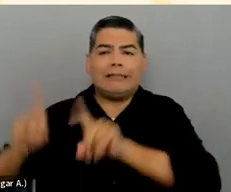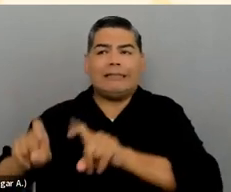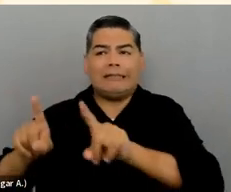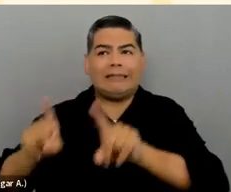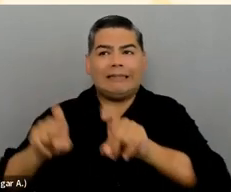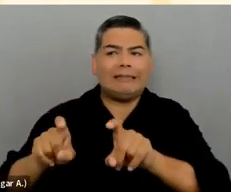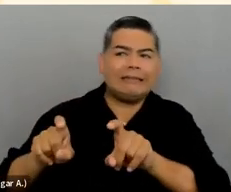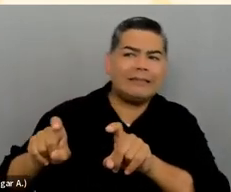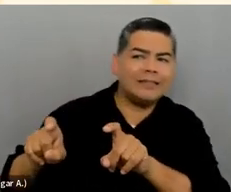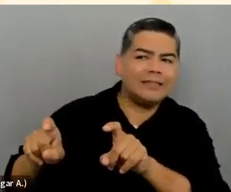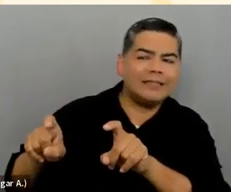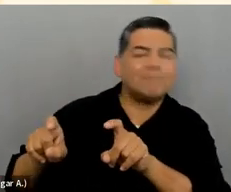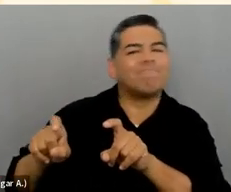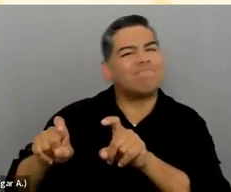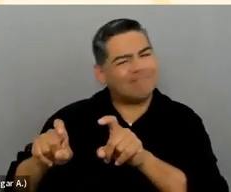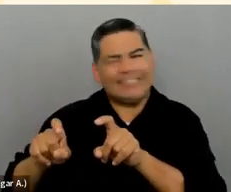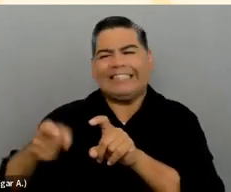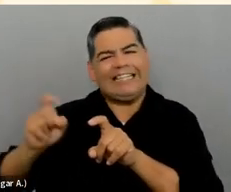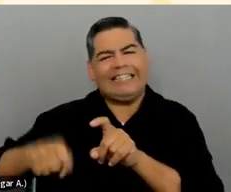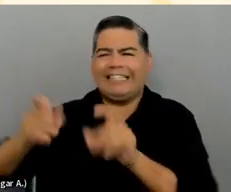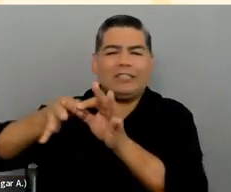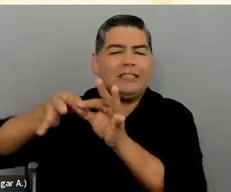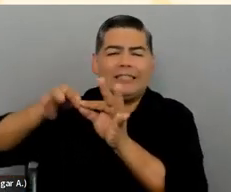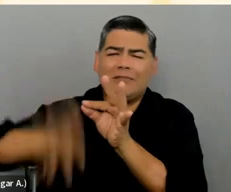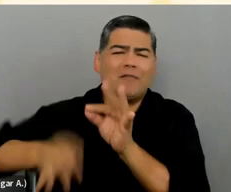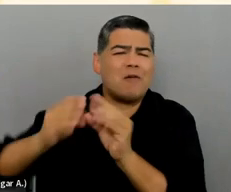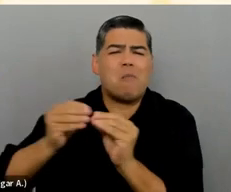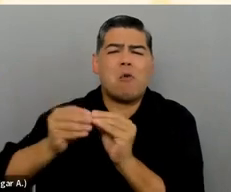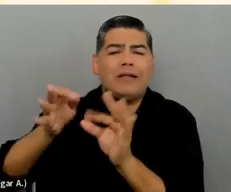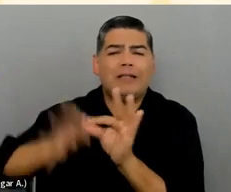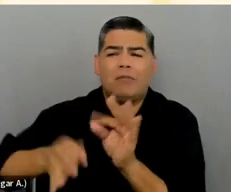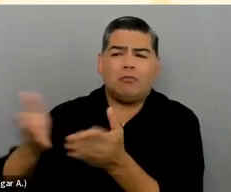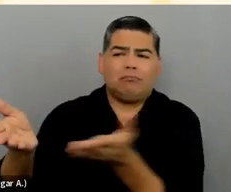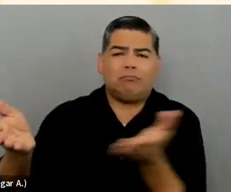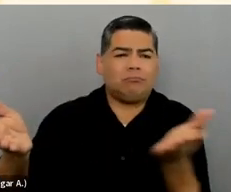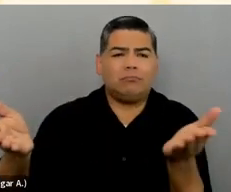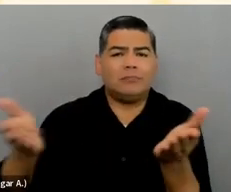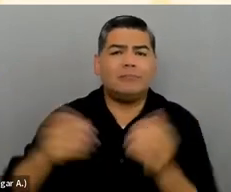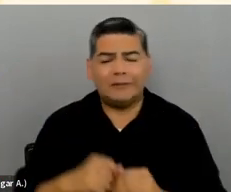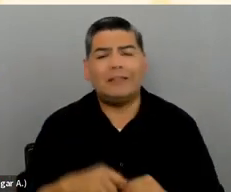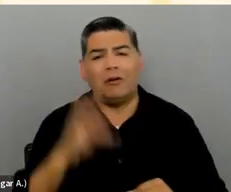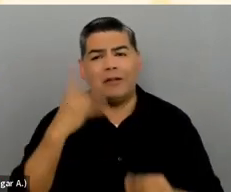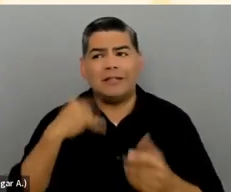of the day, really simplify what was out there in order to make it work for people.